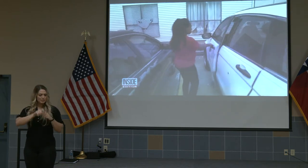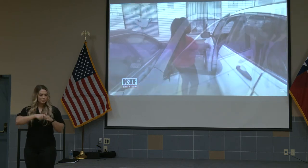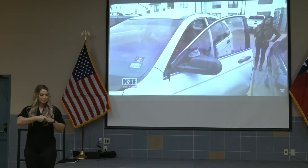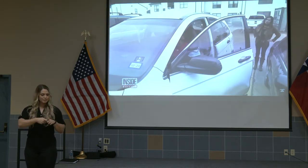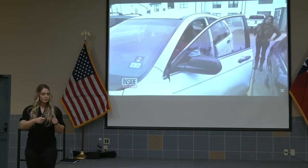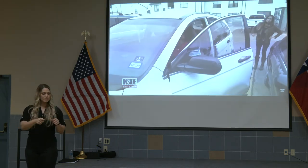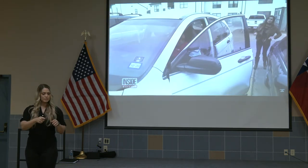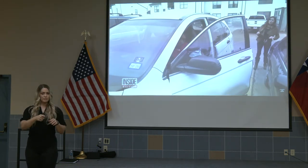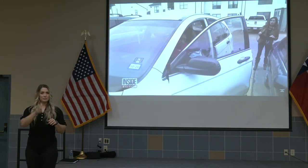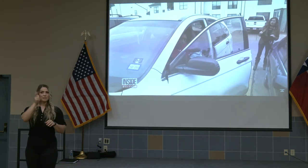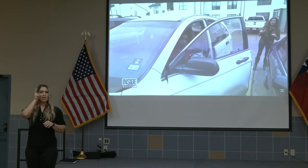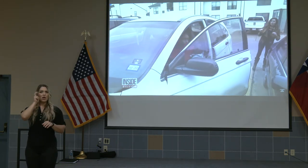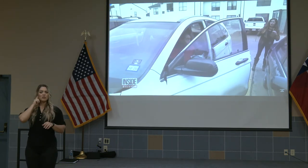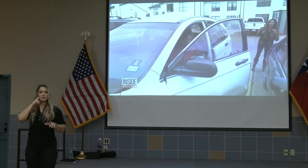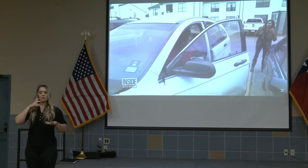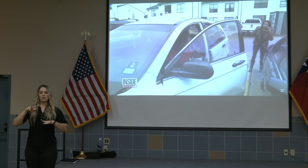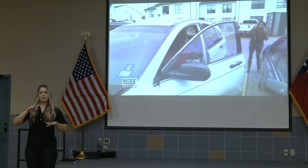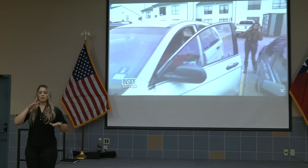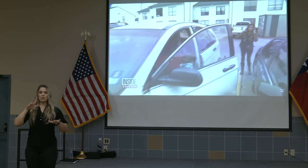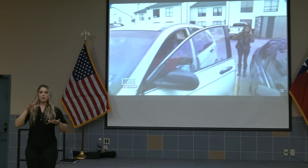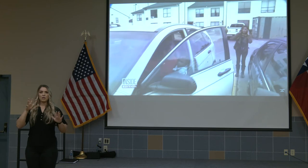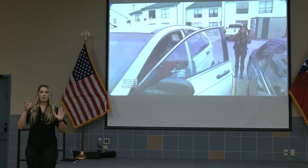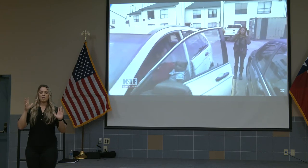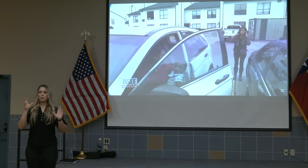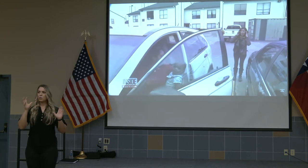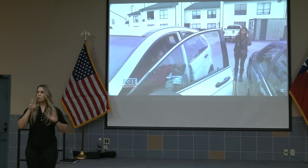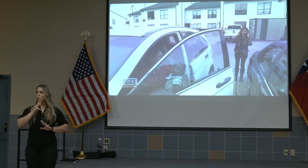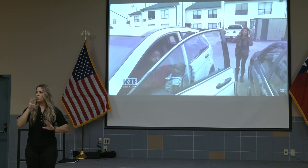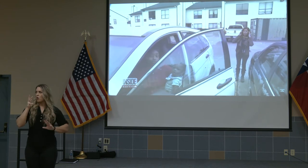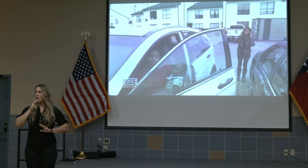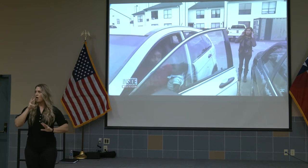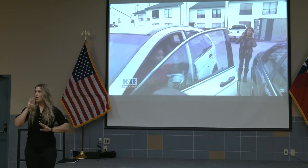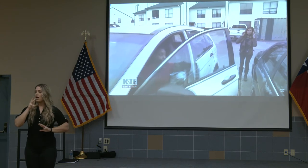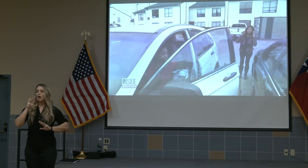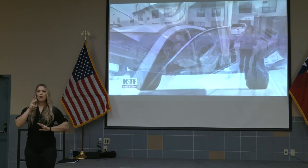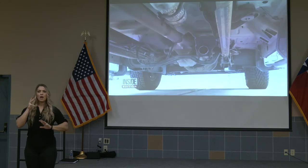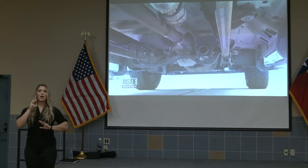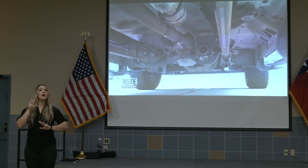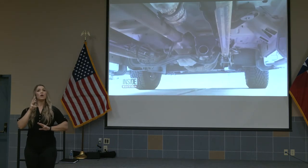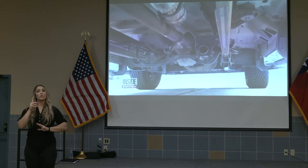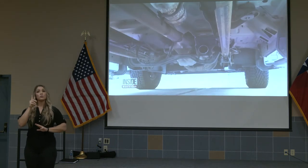Oh, wow. Wow. >> The thousand dollar price tag for